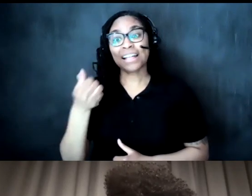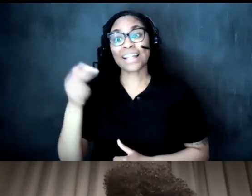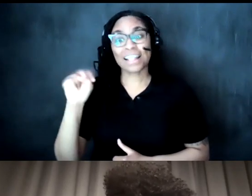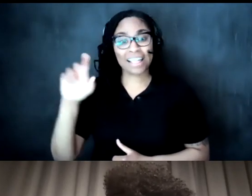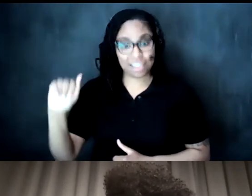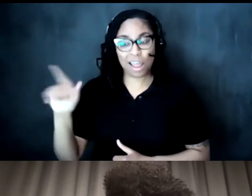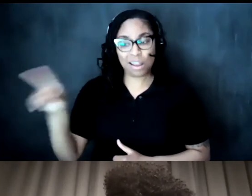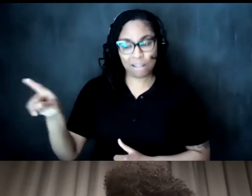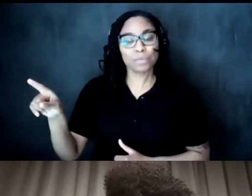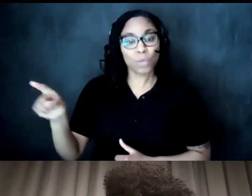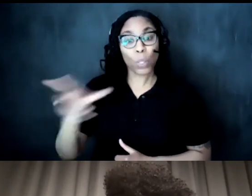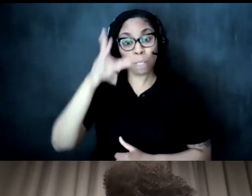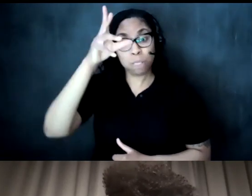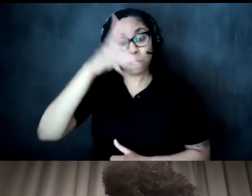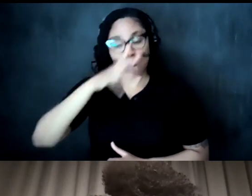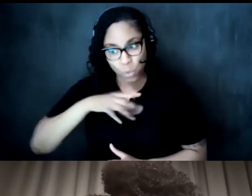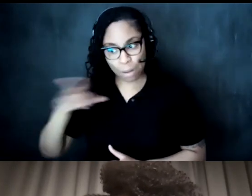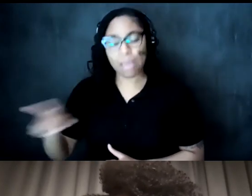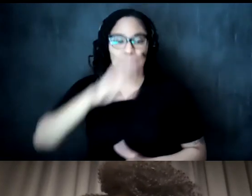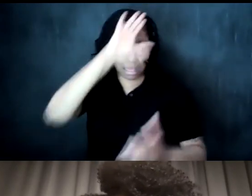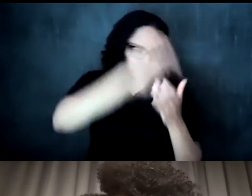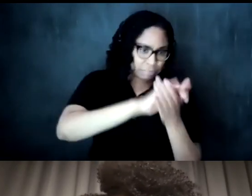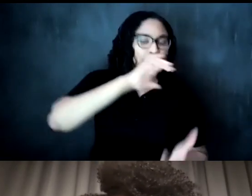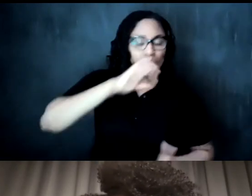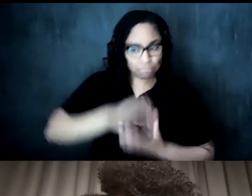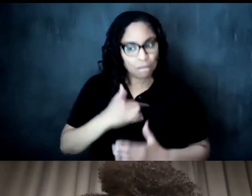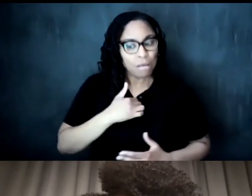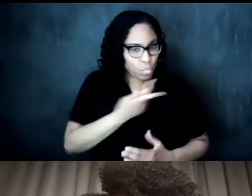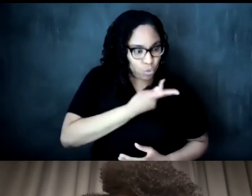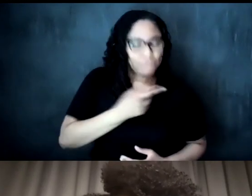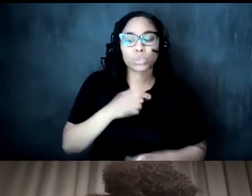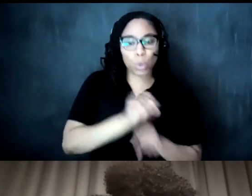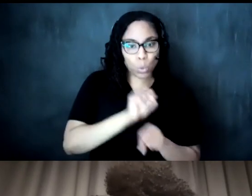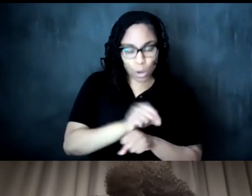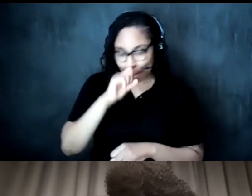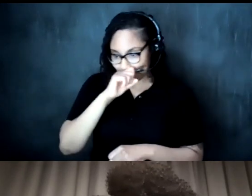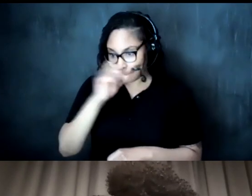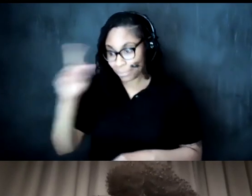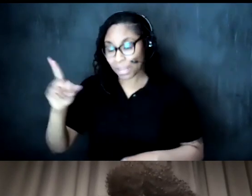the time because i was working and my husband was working she would sit tea with my daughter